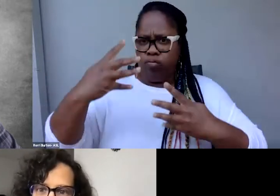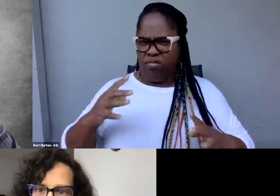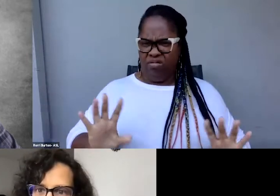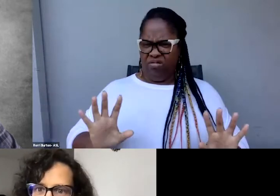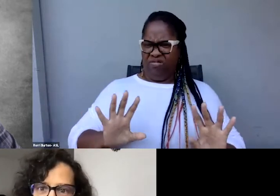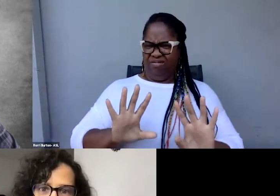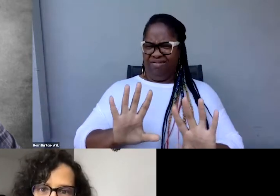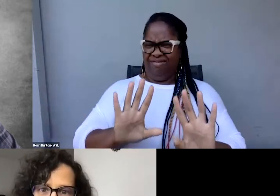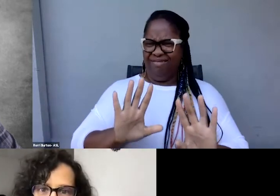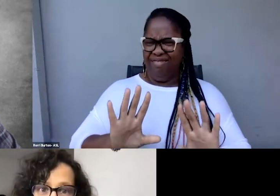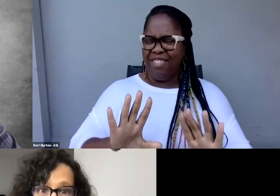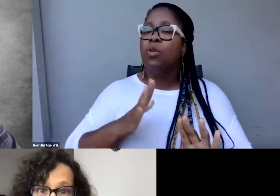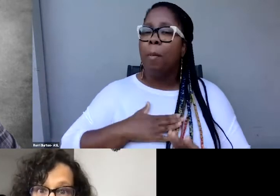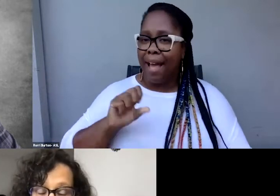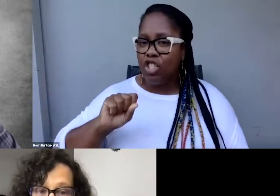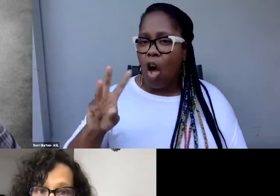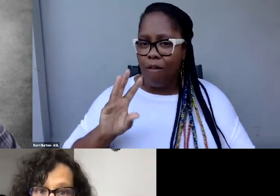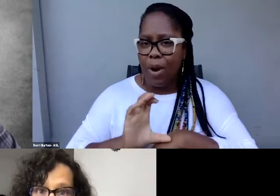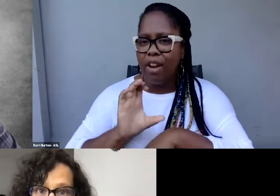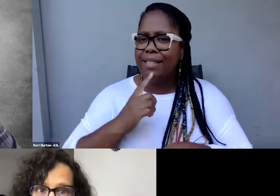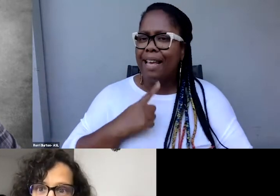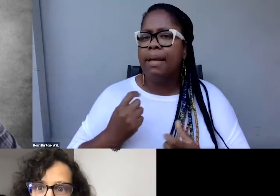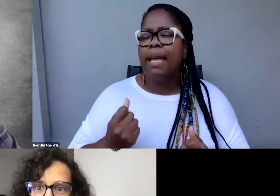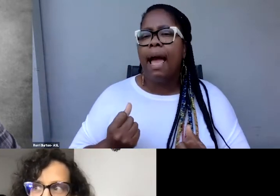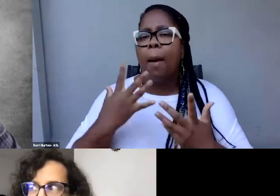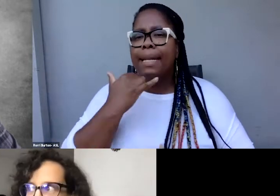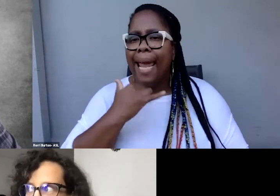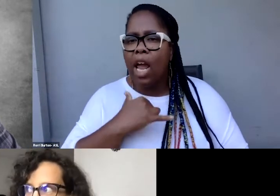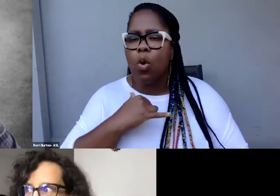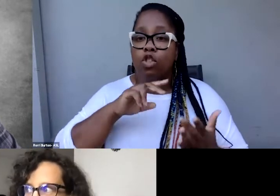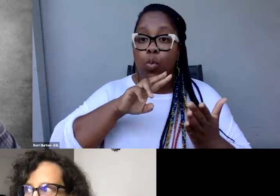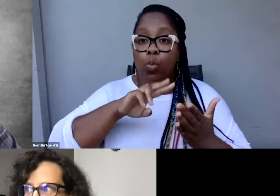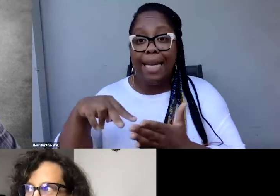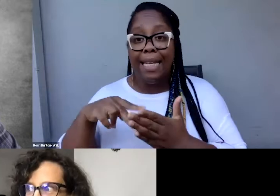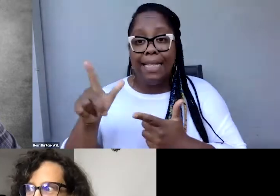me how many errors there are with the reading speed, with how long they are.